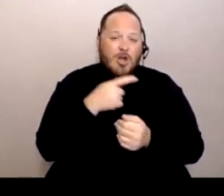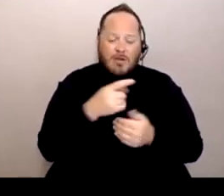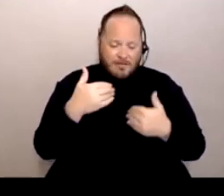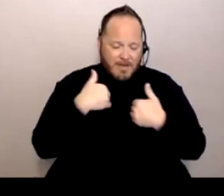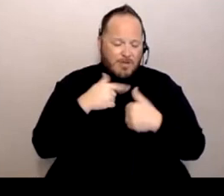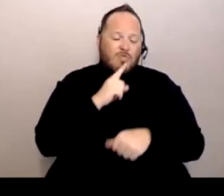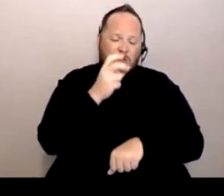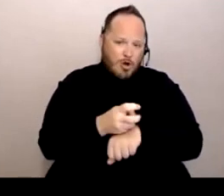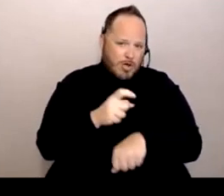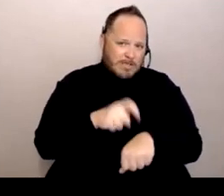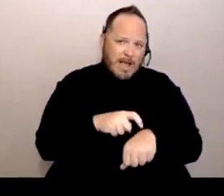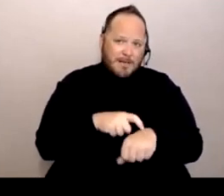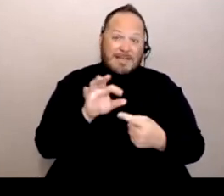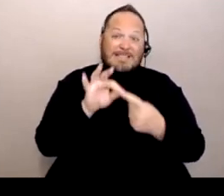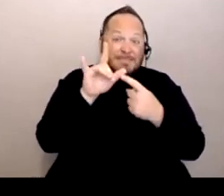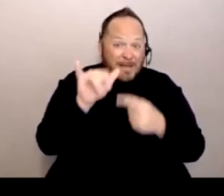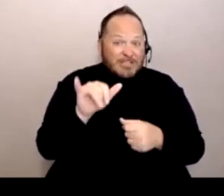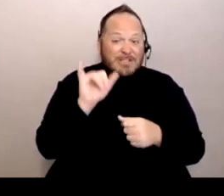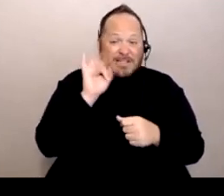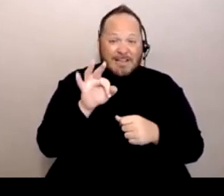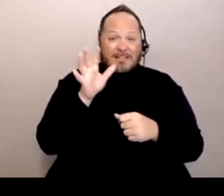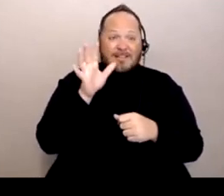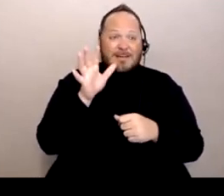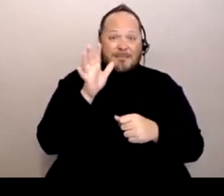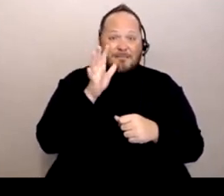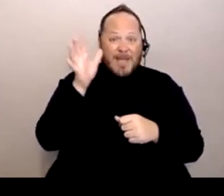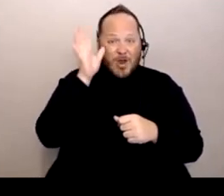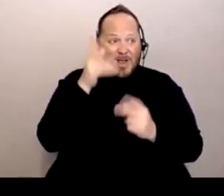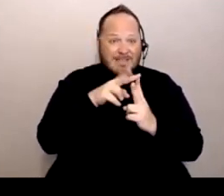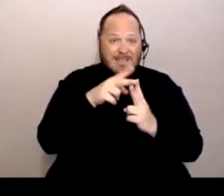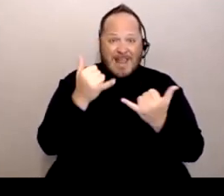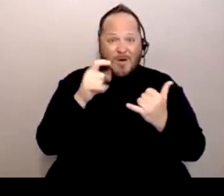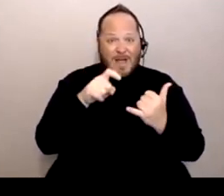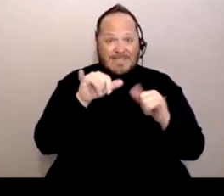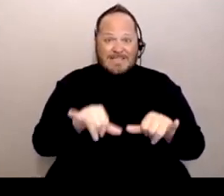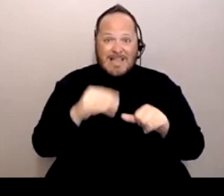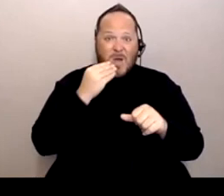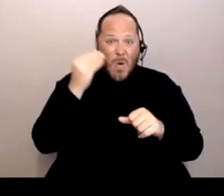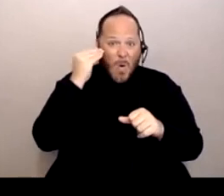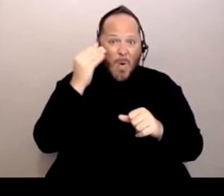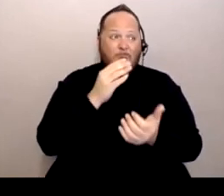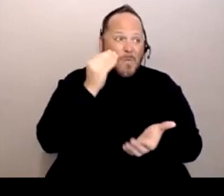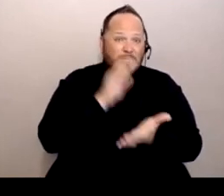especially if the parent now has to stay home and homeschool their child and they can't go out to work.